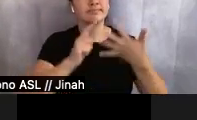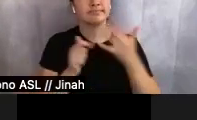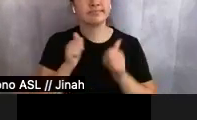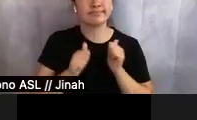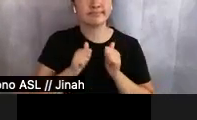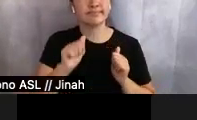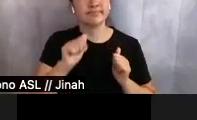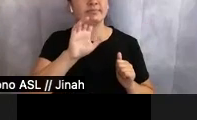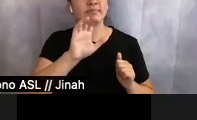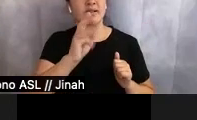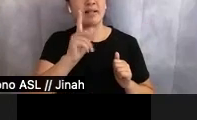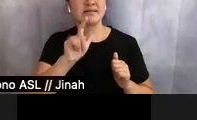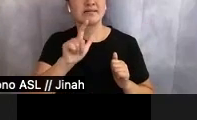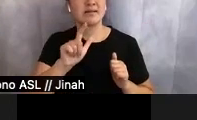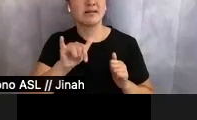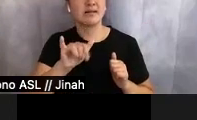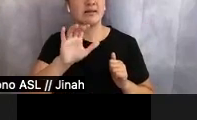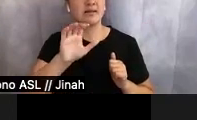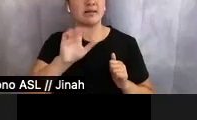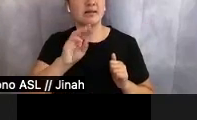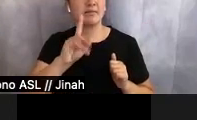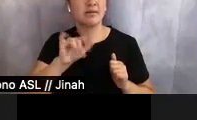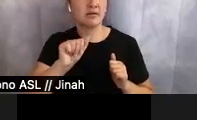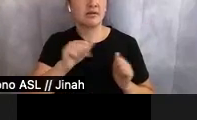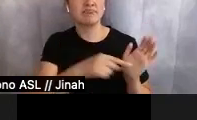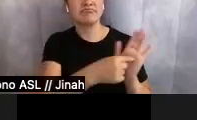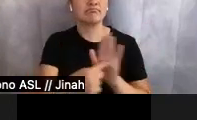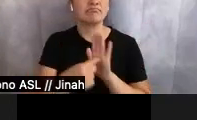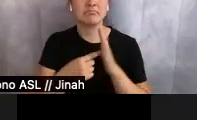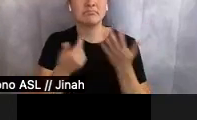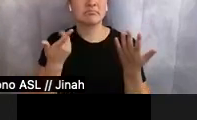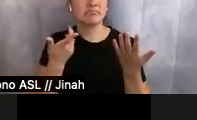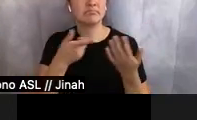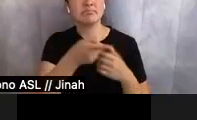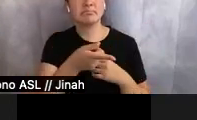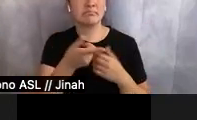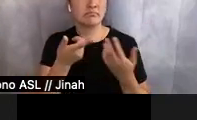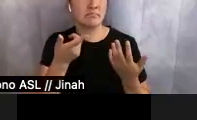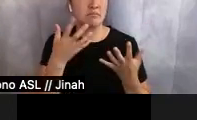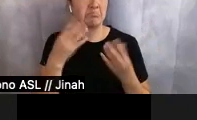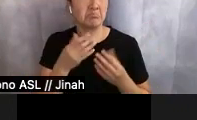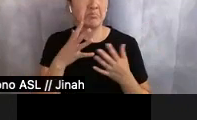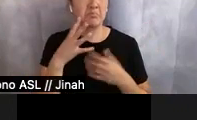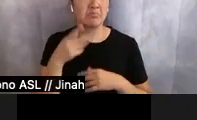showcase. They were probably brilliant and gorgeous like anime characters. Katrina? She would never look like that, would she?